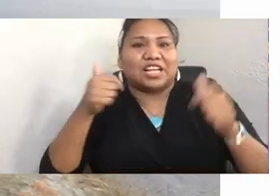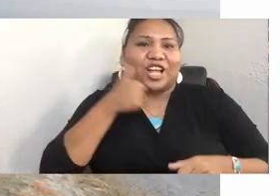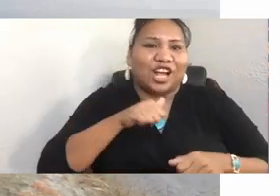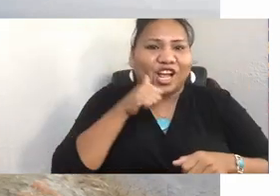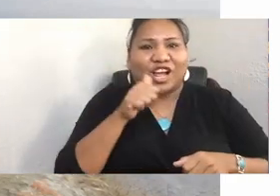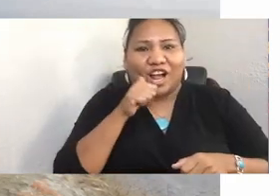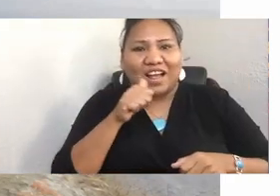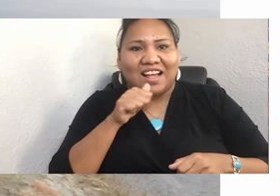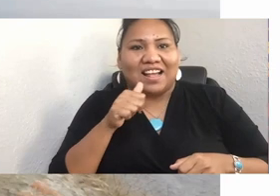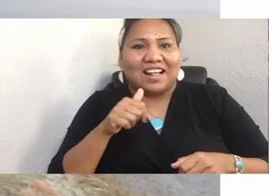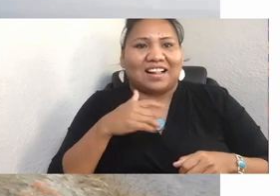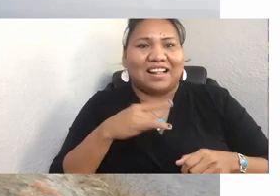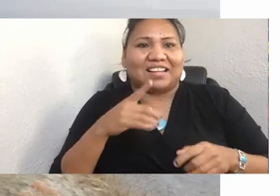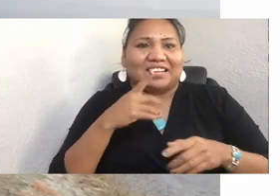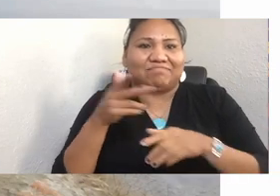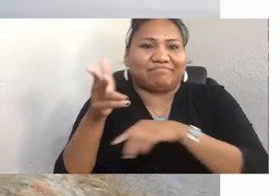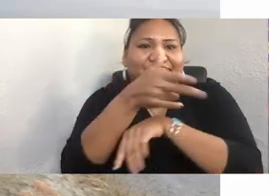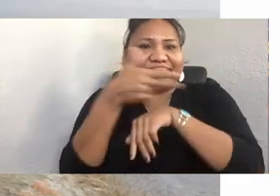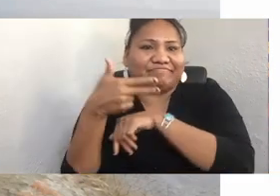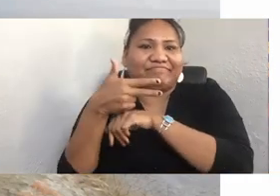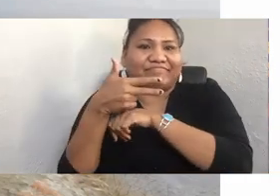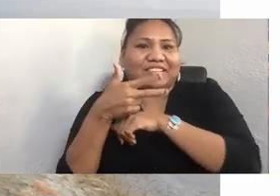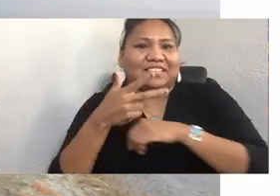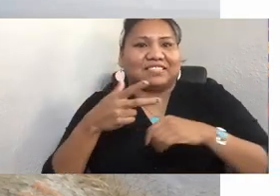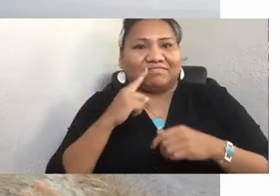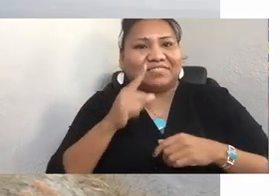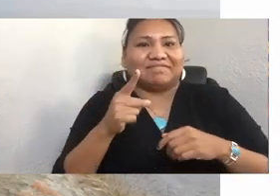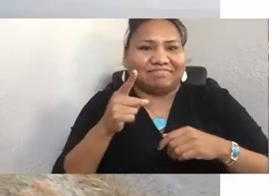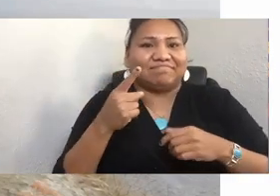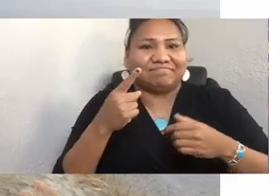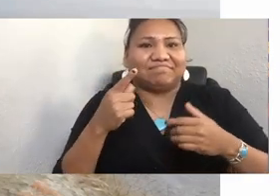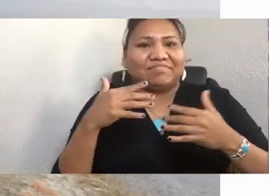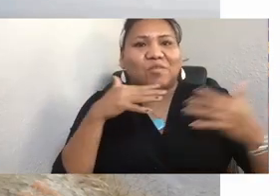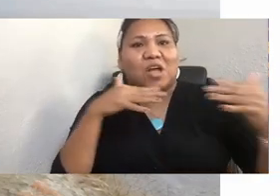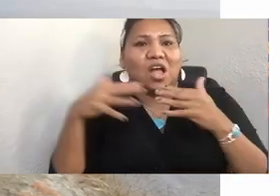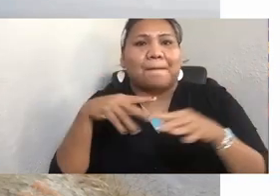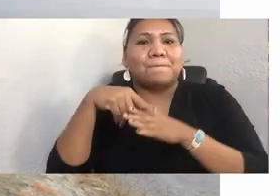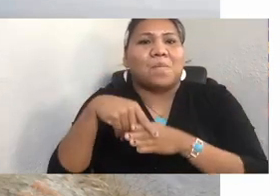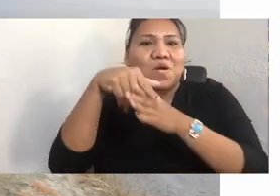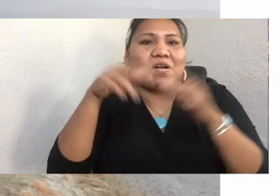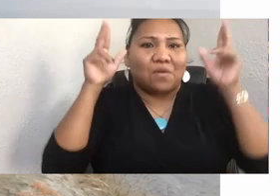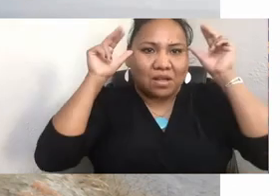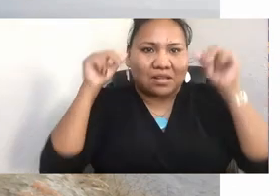It's a long story. But this war pony of mine took me on many great adventures, and she stayed with me until her untimely encounter